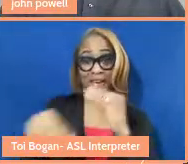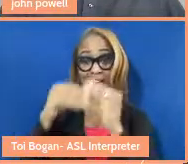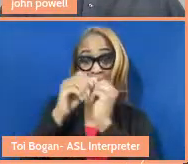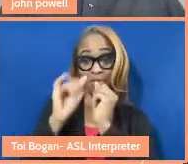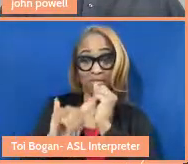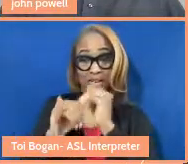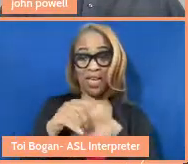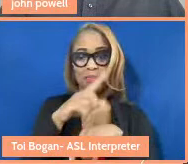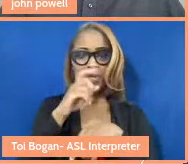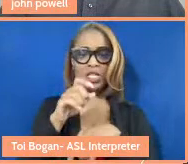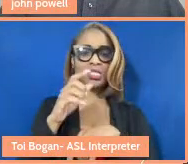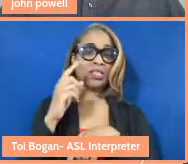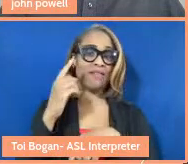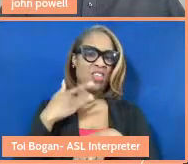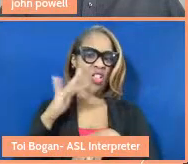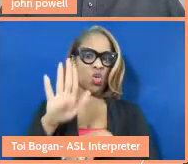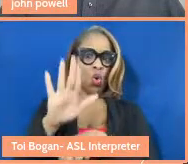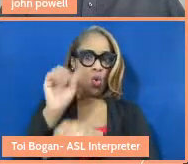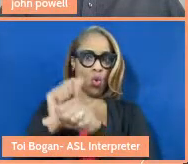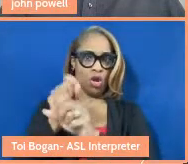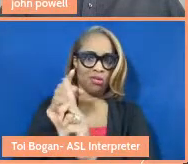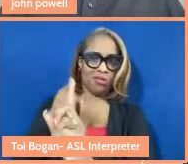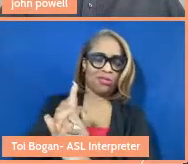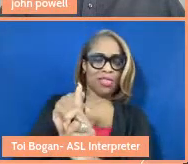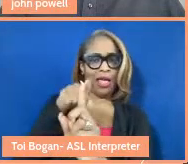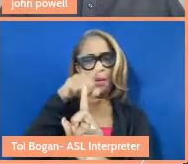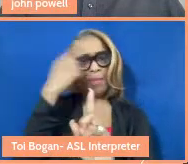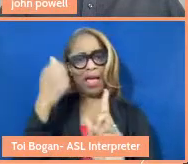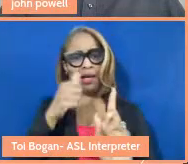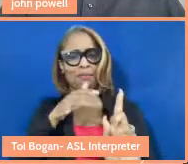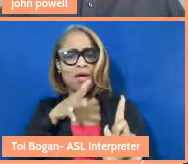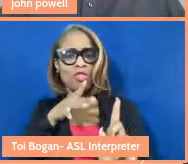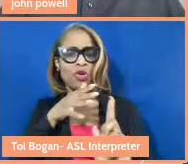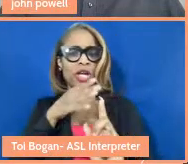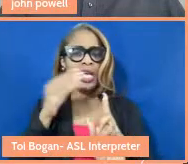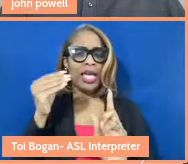your work particular around black mothering and thinking about the legacy of that care